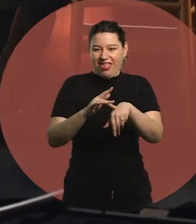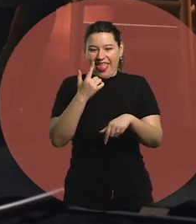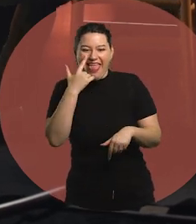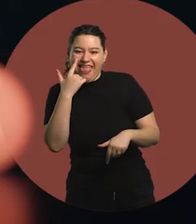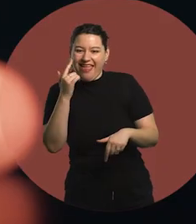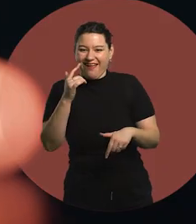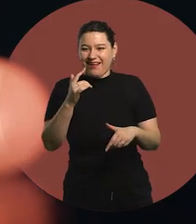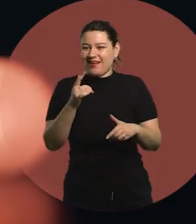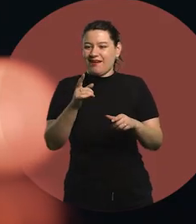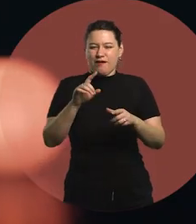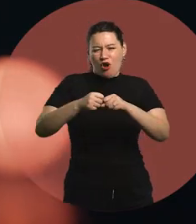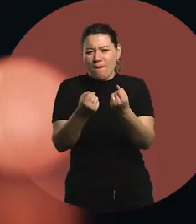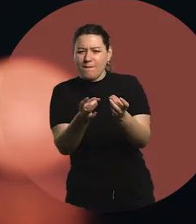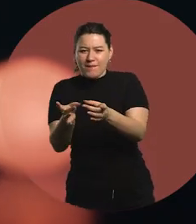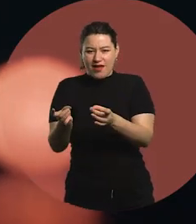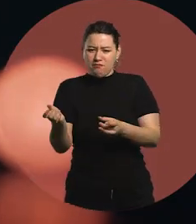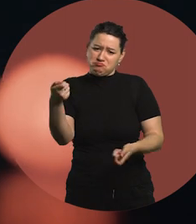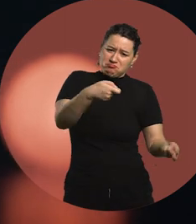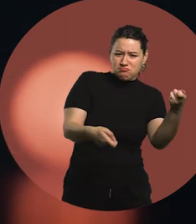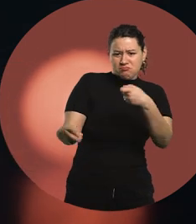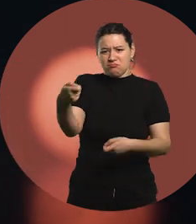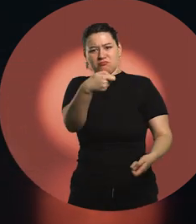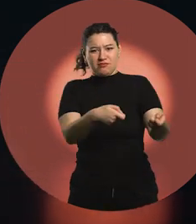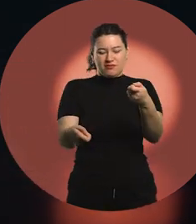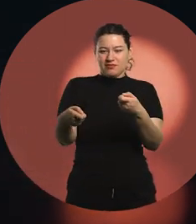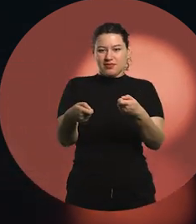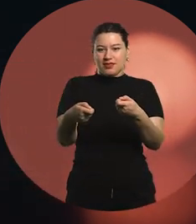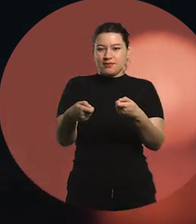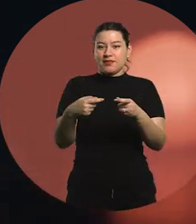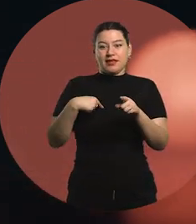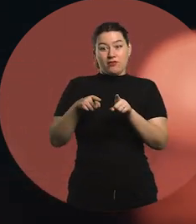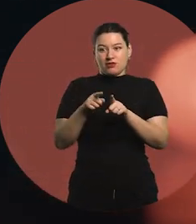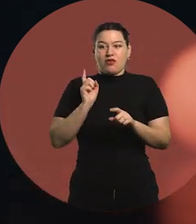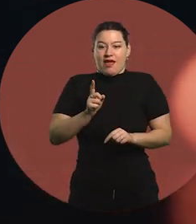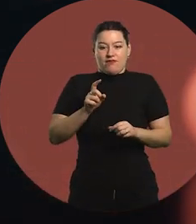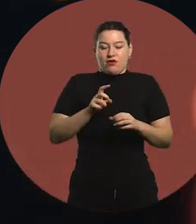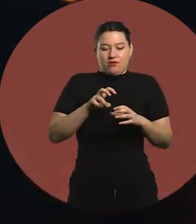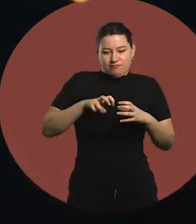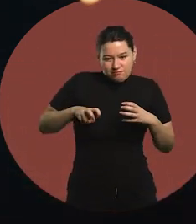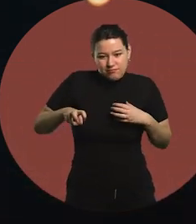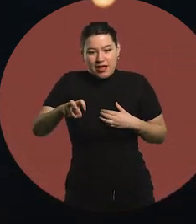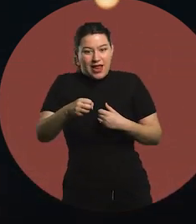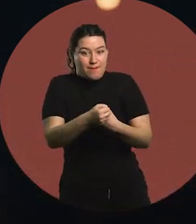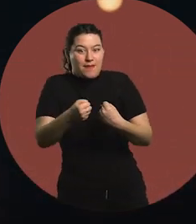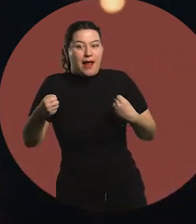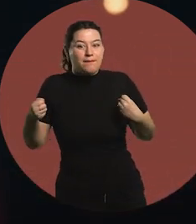building, destroying, right? I had to do that, but I learned it later.